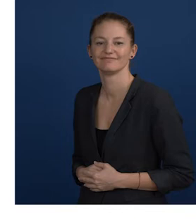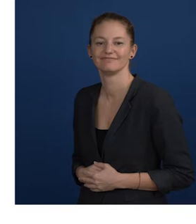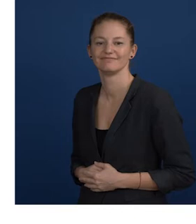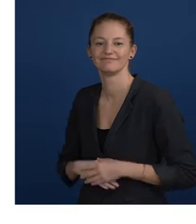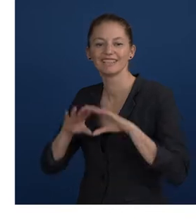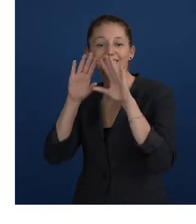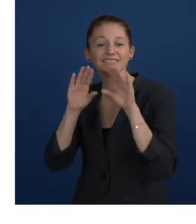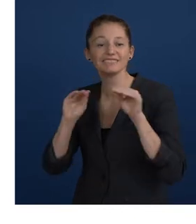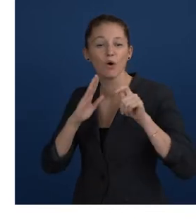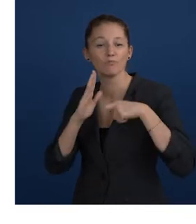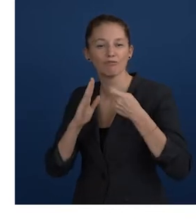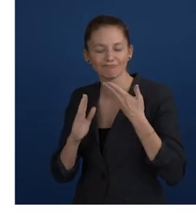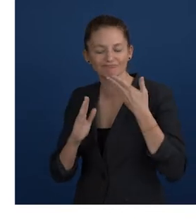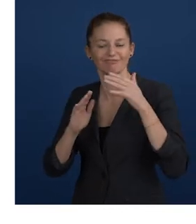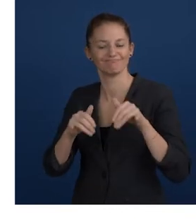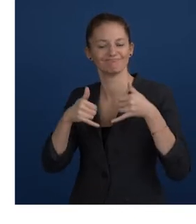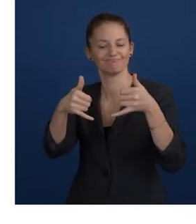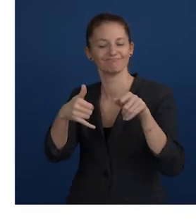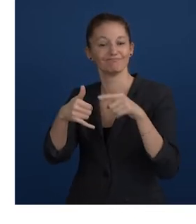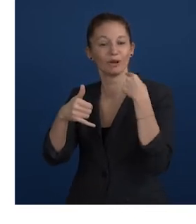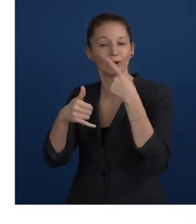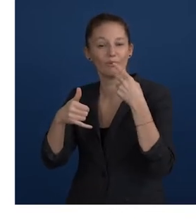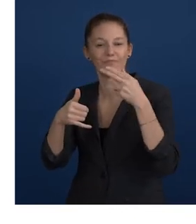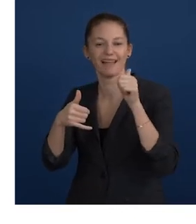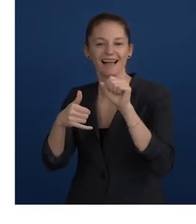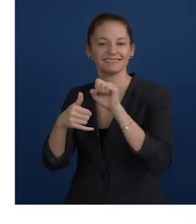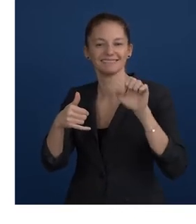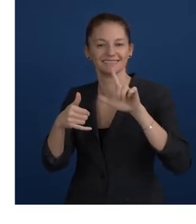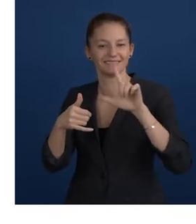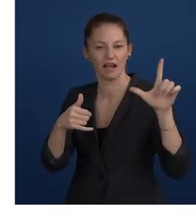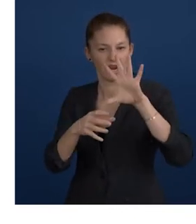Zero Project proudly presents Awardee of the day: Hassell Inclusion